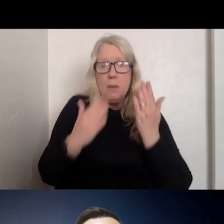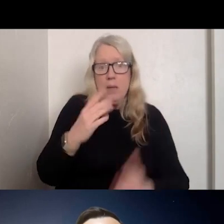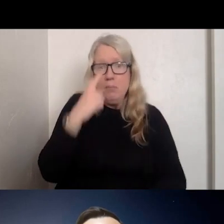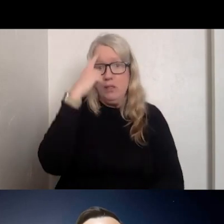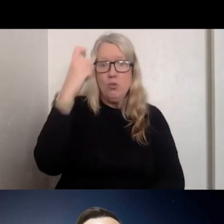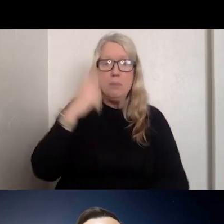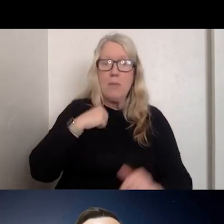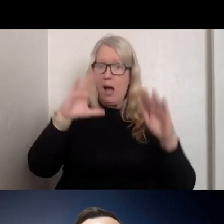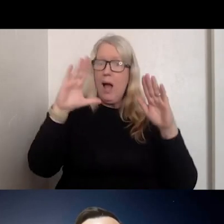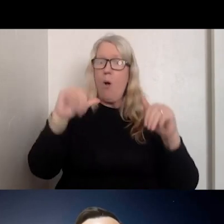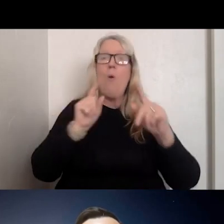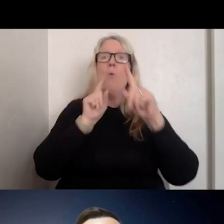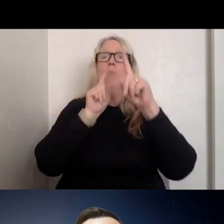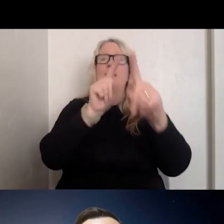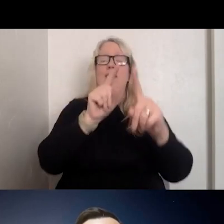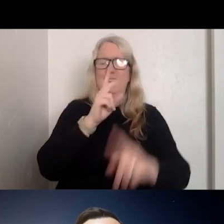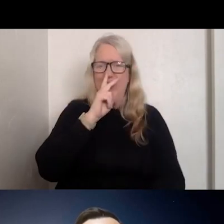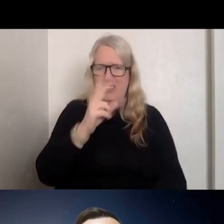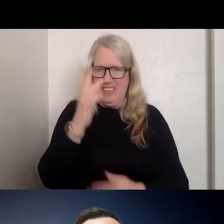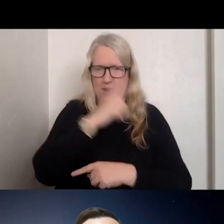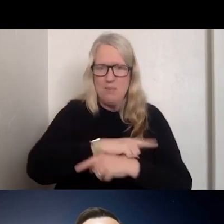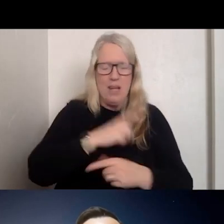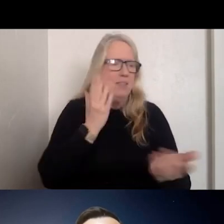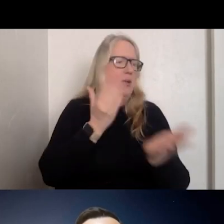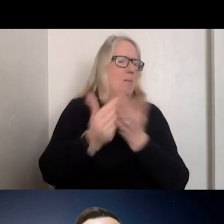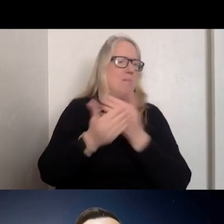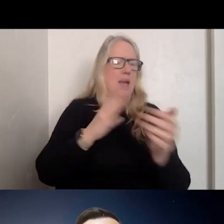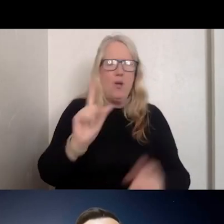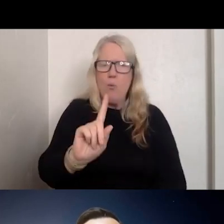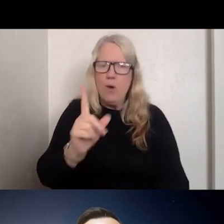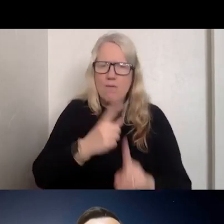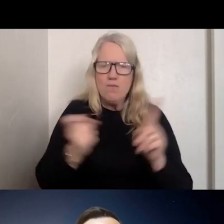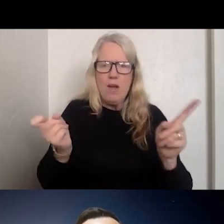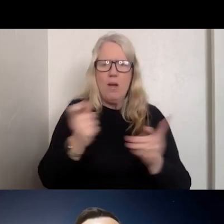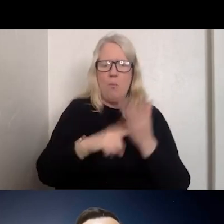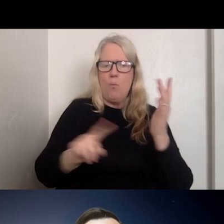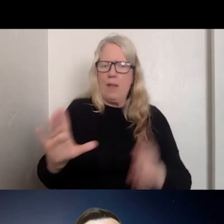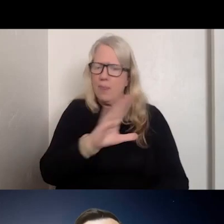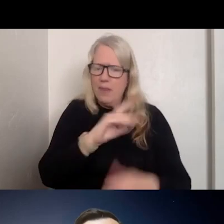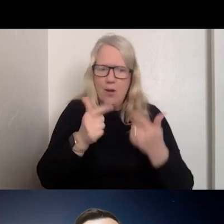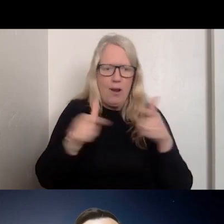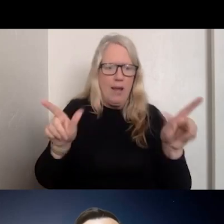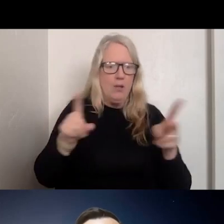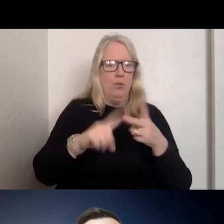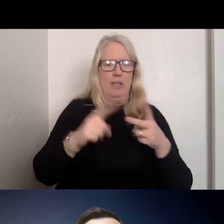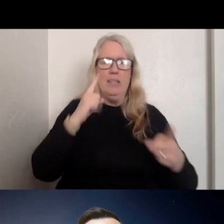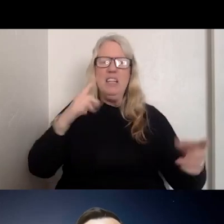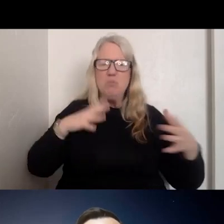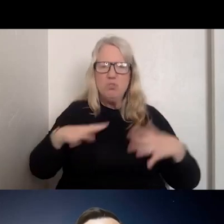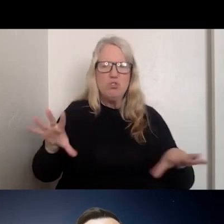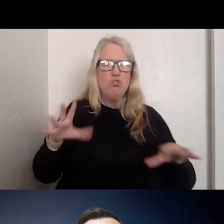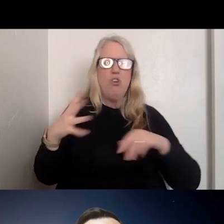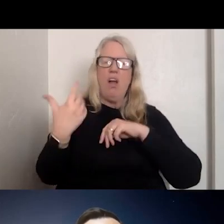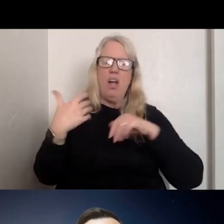ONE DAY THAT NO MATTER WHERE YOU ARE FROM OR LANGUAGE THEY SPEAK WHERE THEY ARE DRESSED IN RAGS OR COMING IN A THREE-PIECE SUIT.